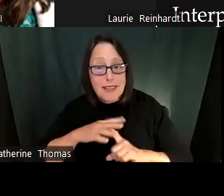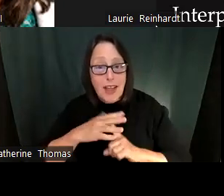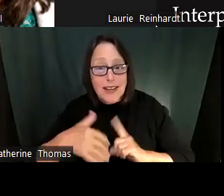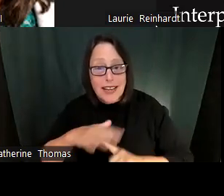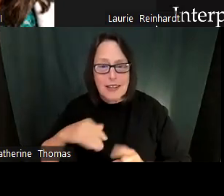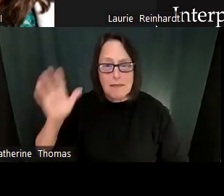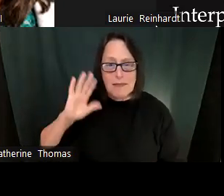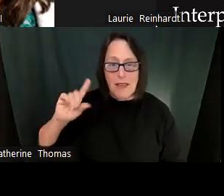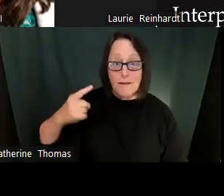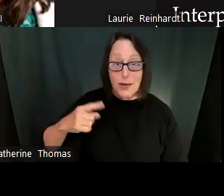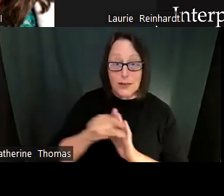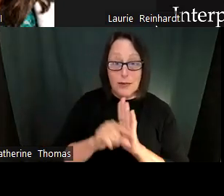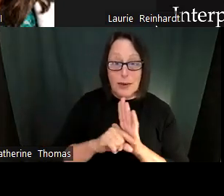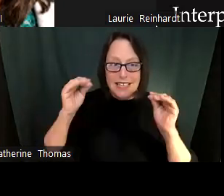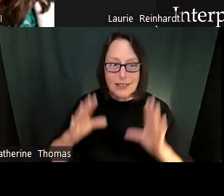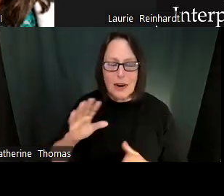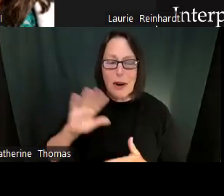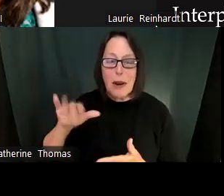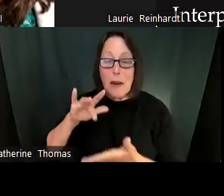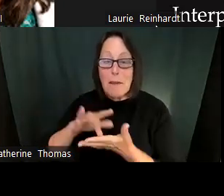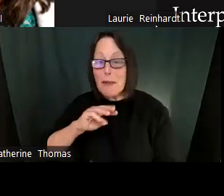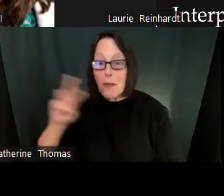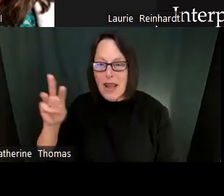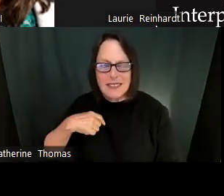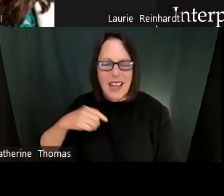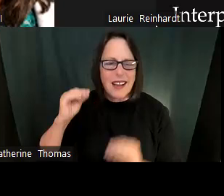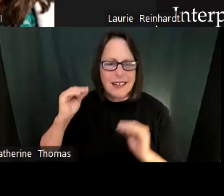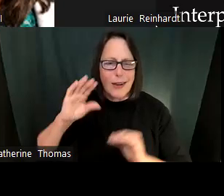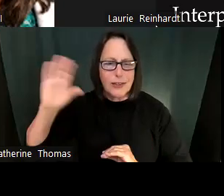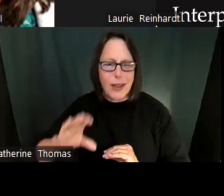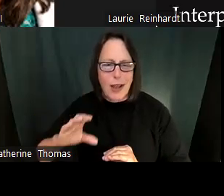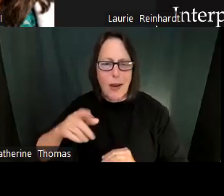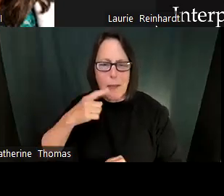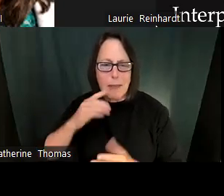I'm excited to speak with you all about ocean emotional learning and academic integration and really how to kick this off at the beginning of the school year just to give you some context of who I am.